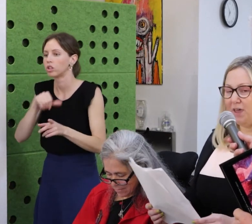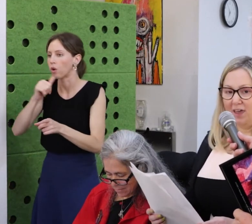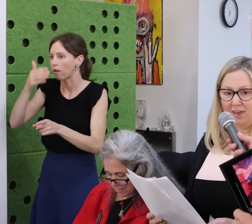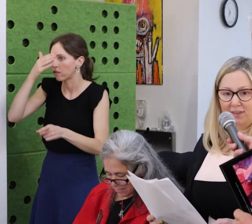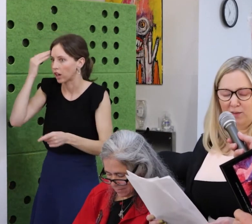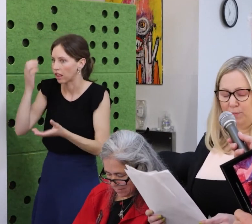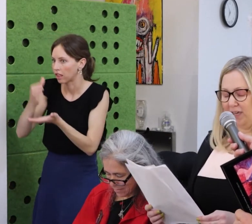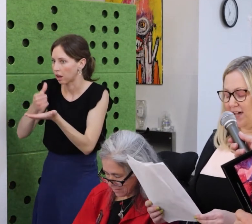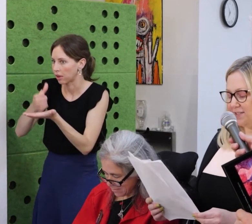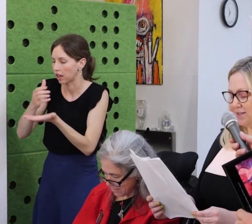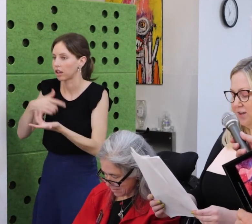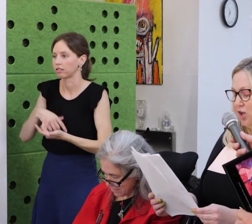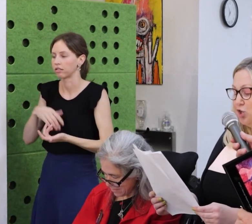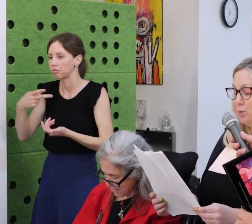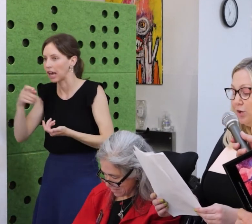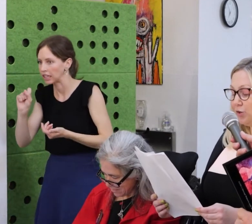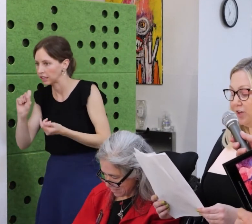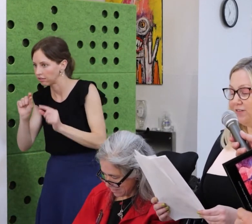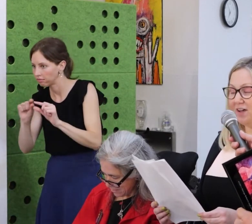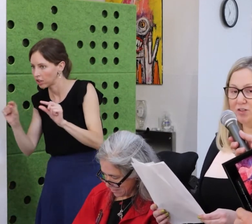turned into something more sinister.